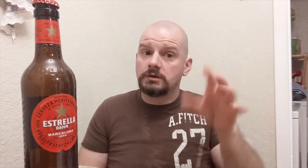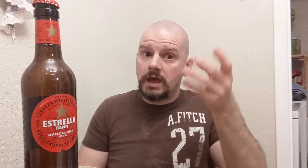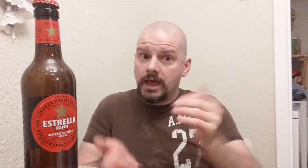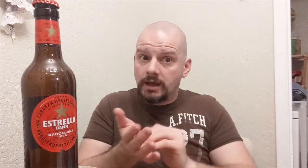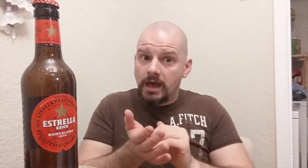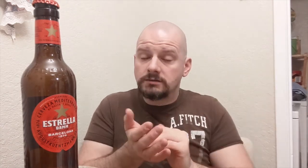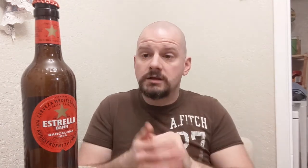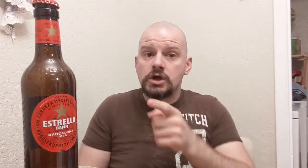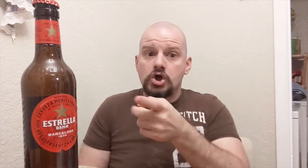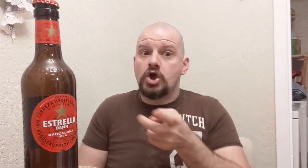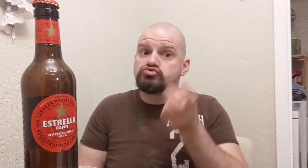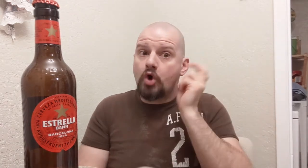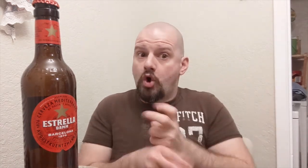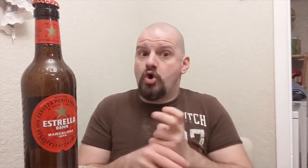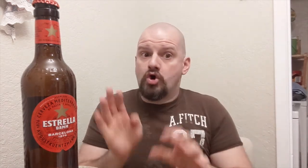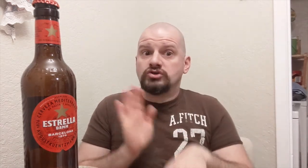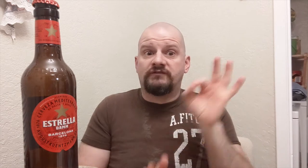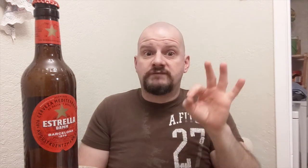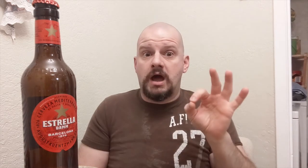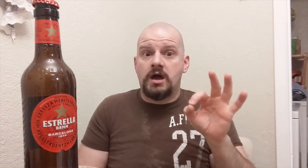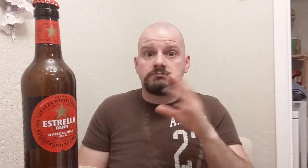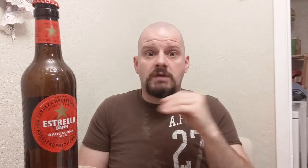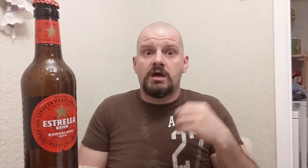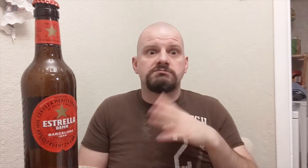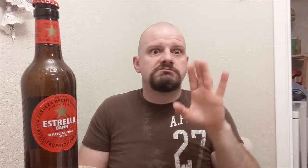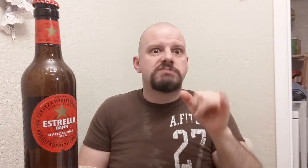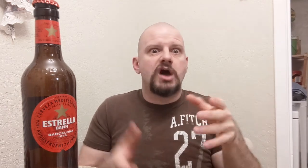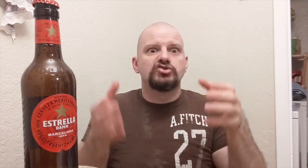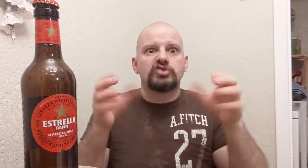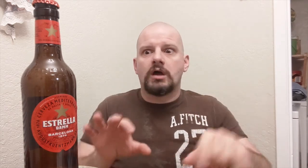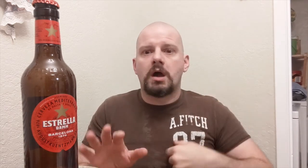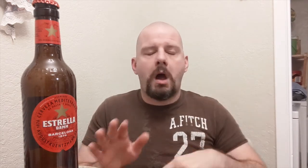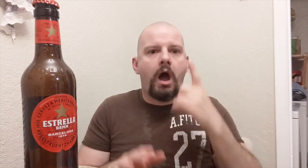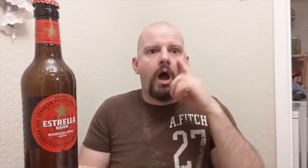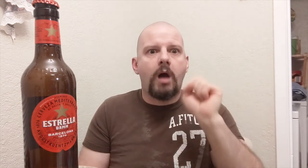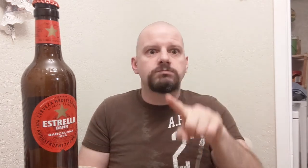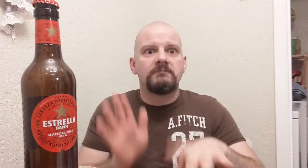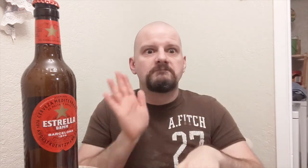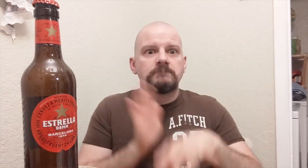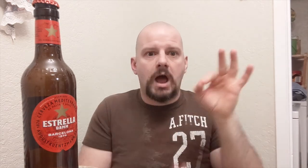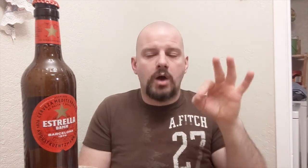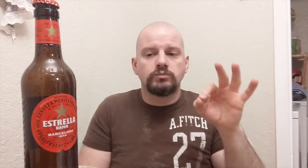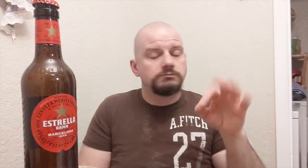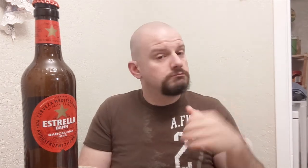Again, it's hard to find and I happened to find one here.